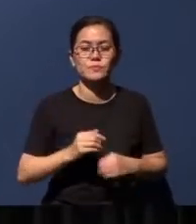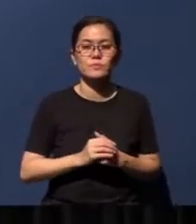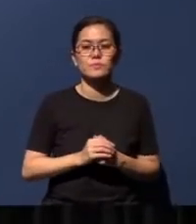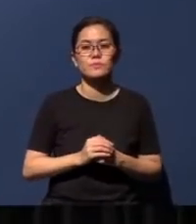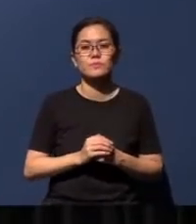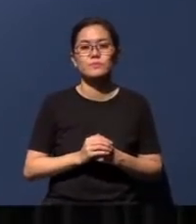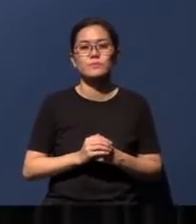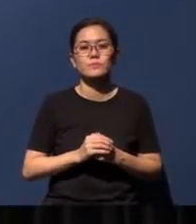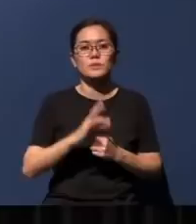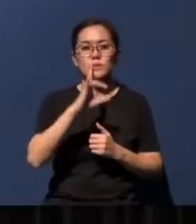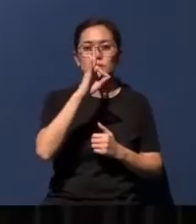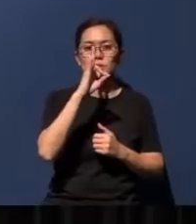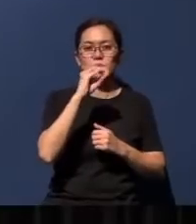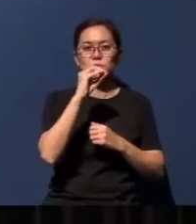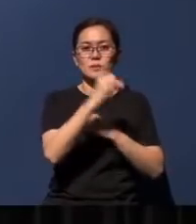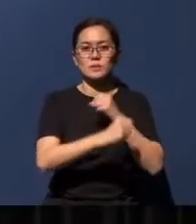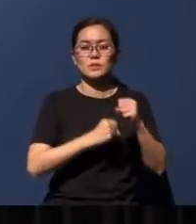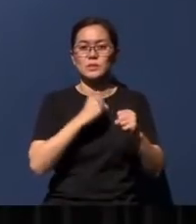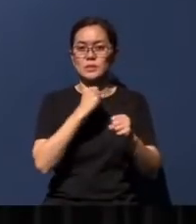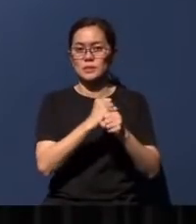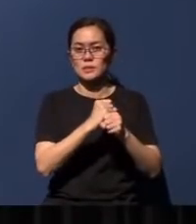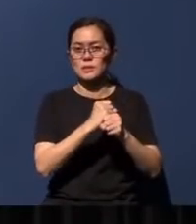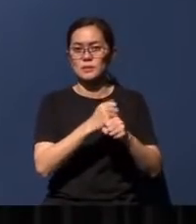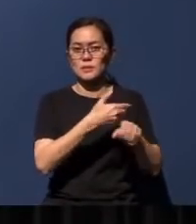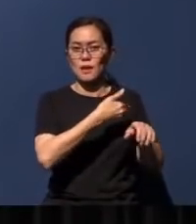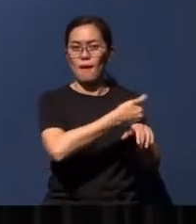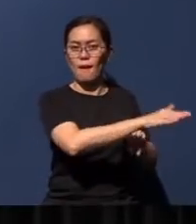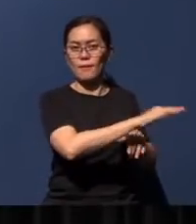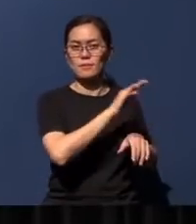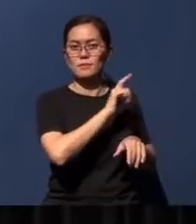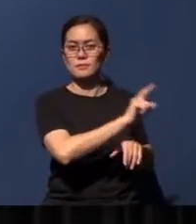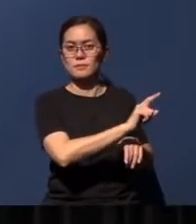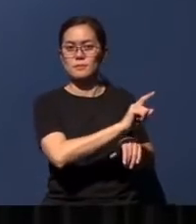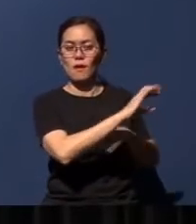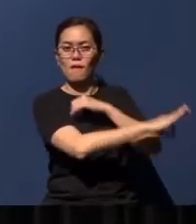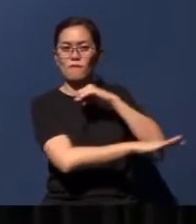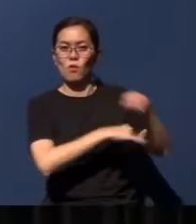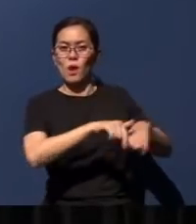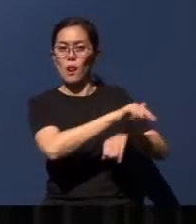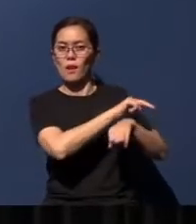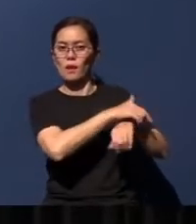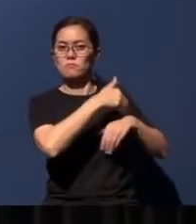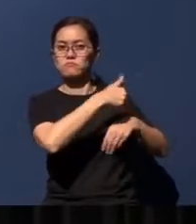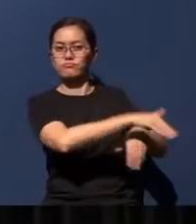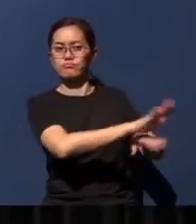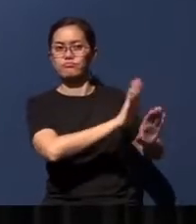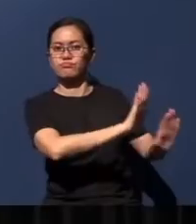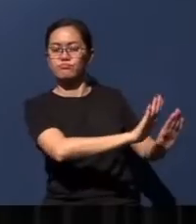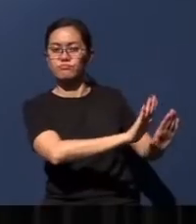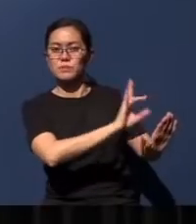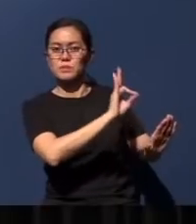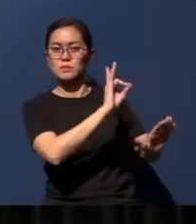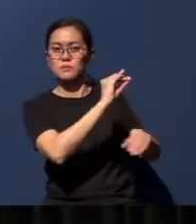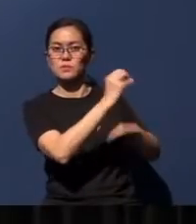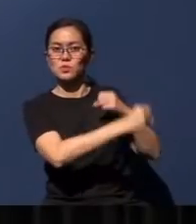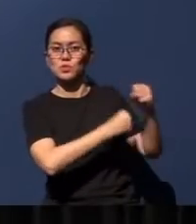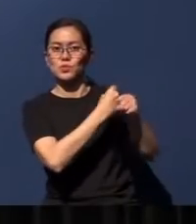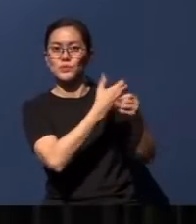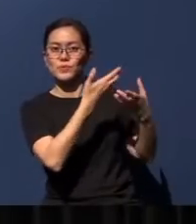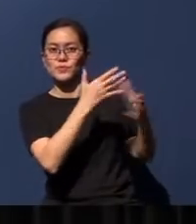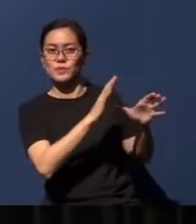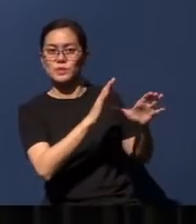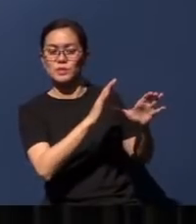70 years of exile in a foreign land. After 70 years, a small band of Jewish